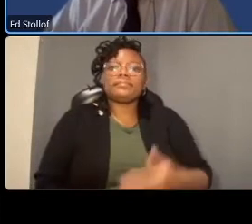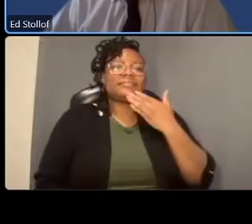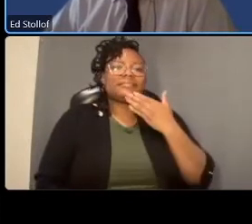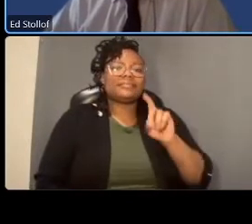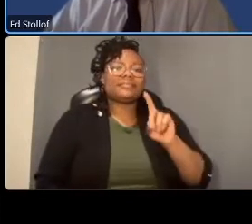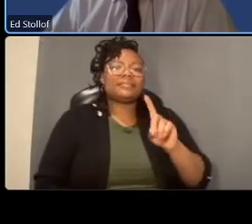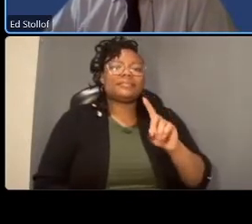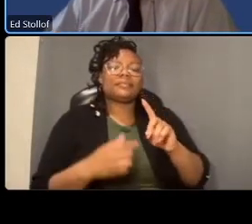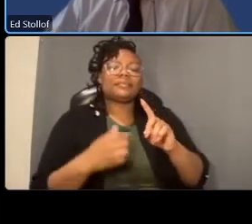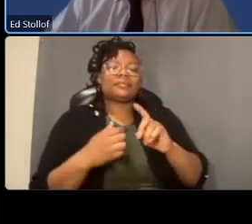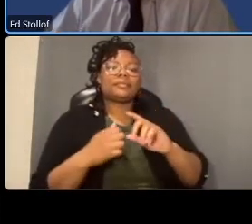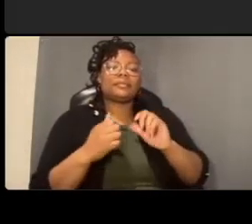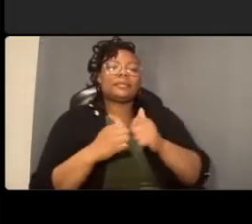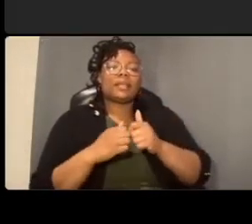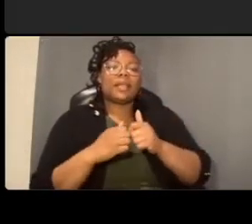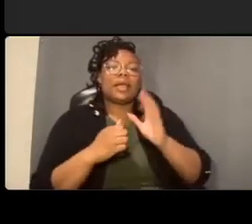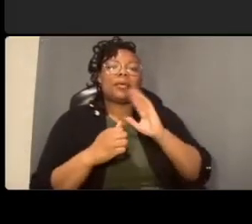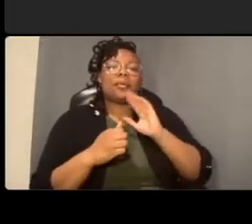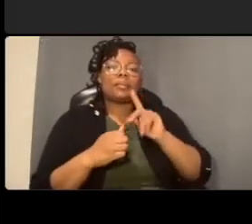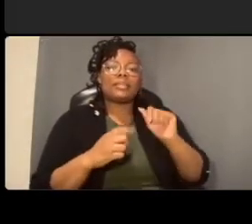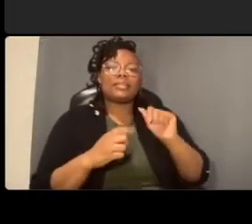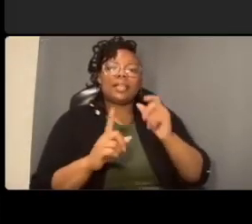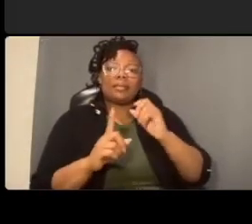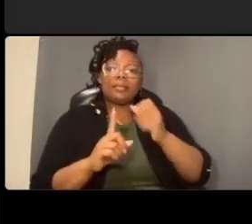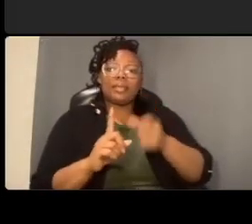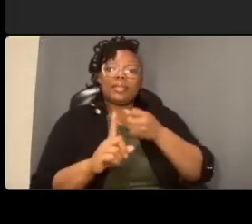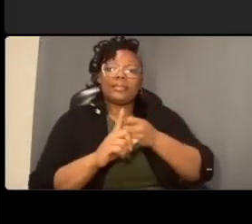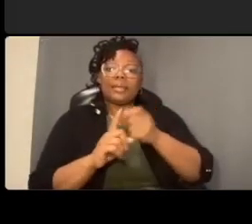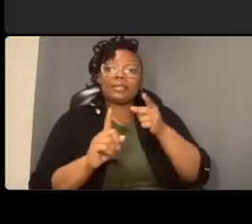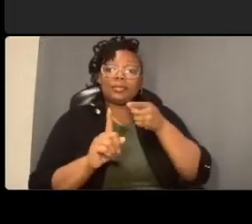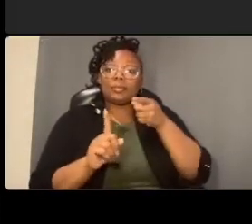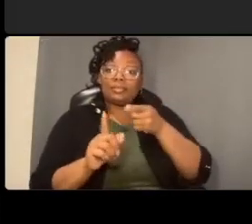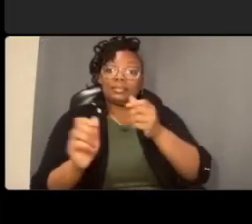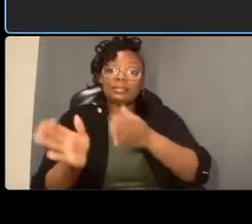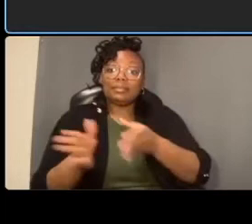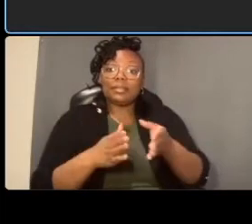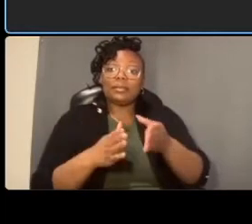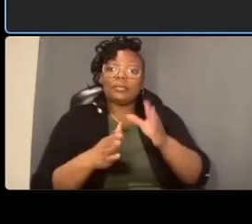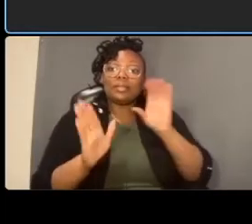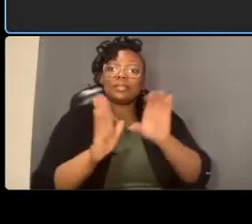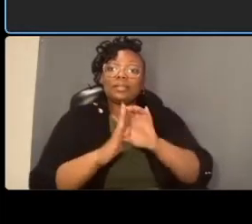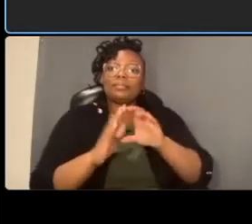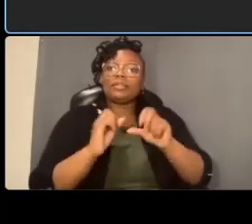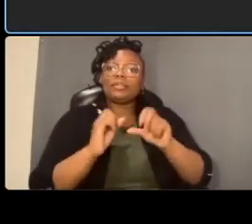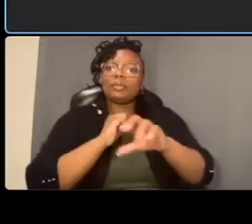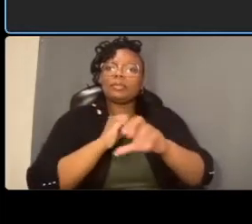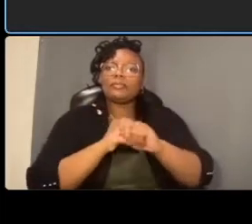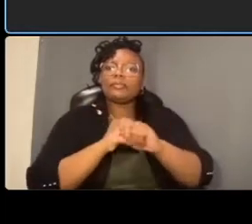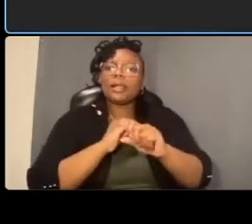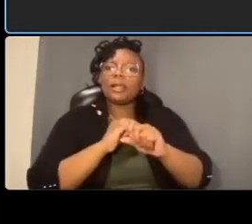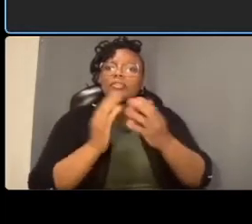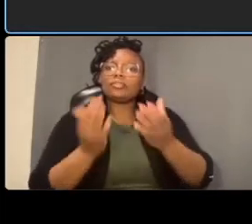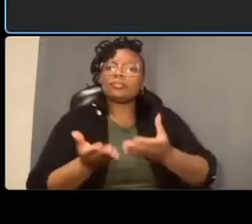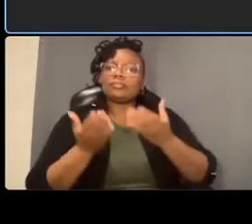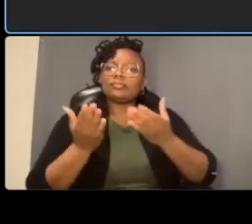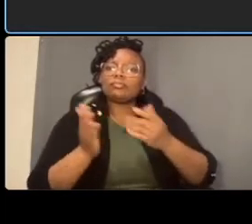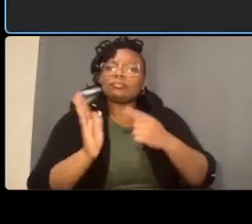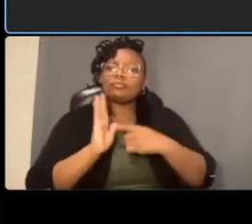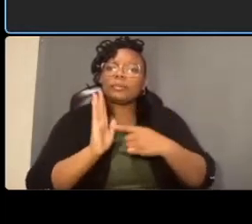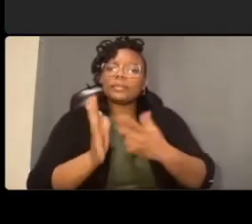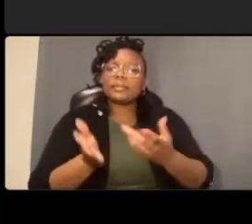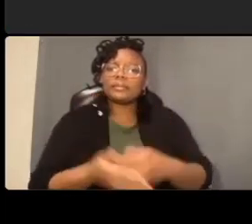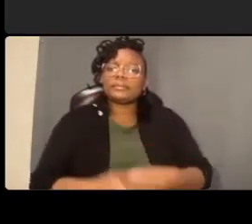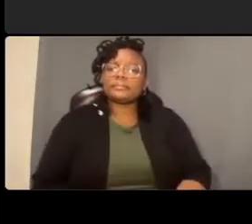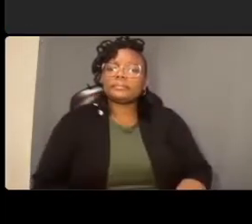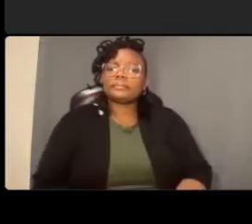image on your flyers uh to represent um the um we will the parking that we will be